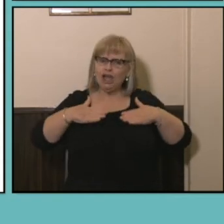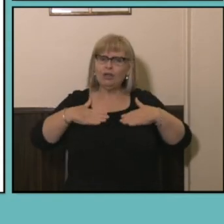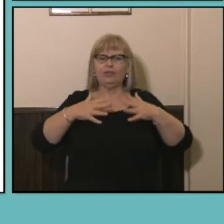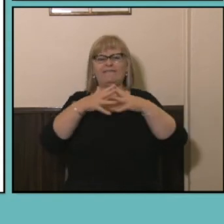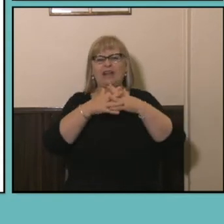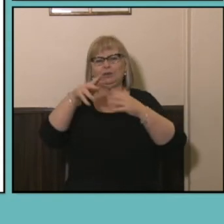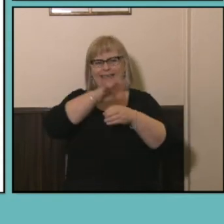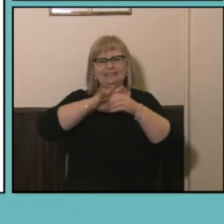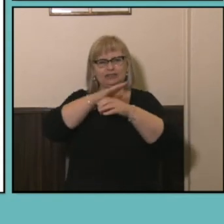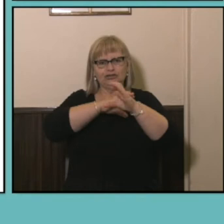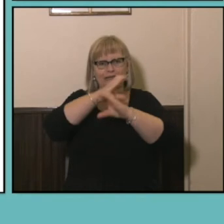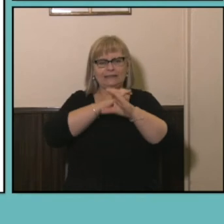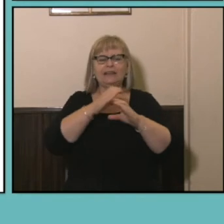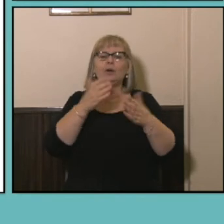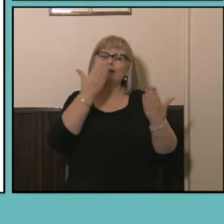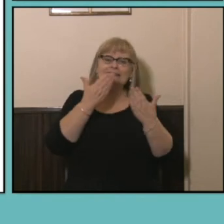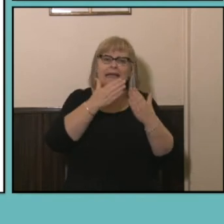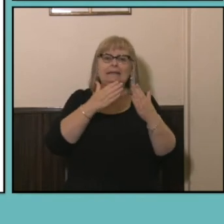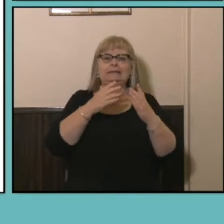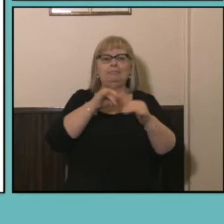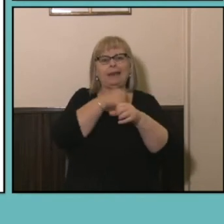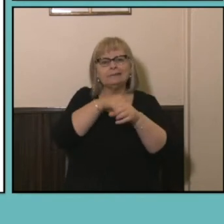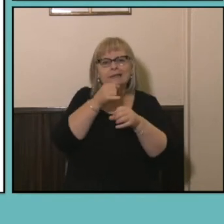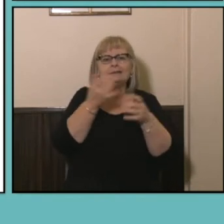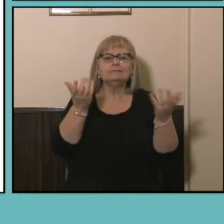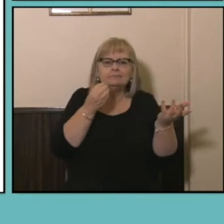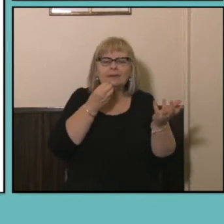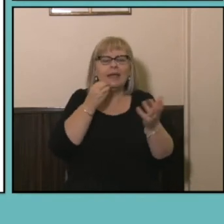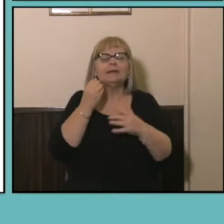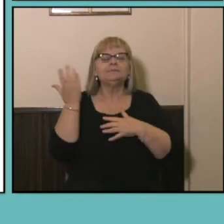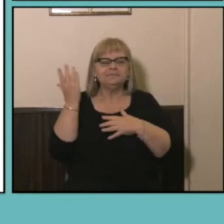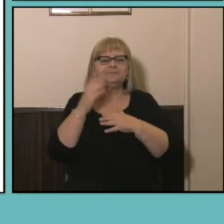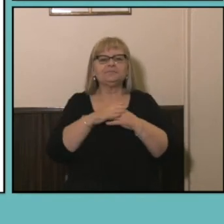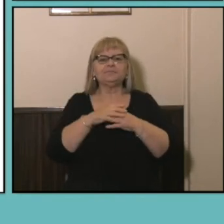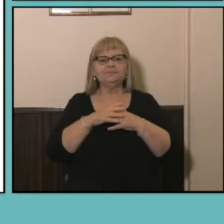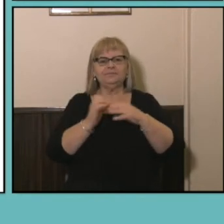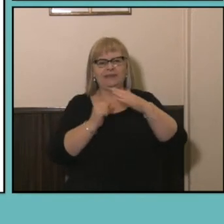that have studied medical studies as a field study or in the health industry so